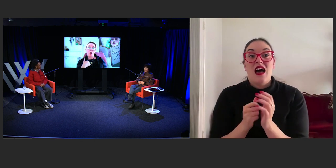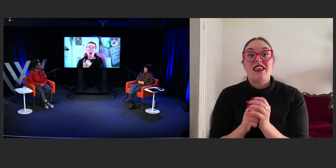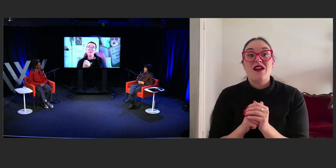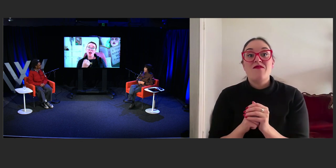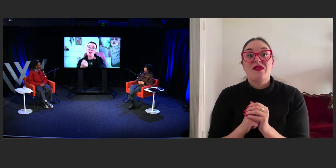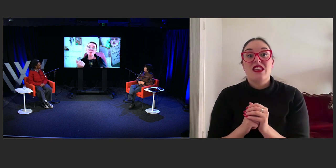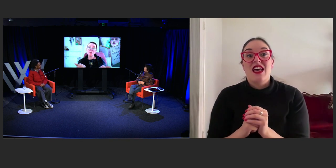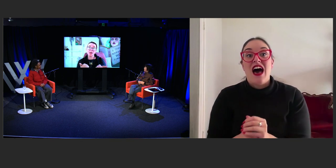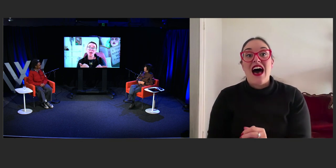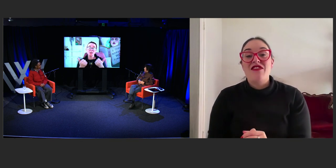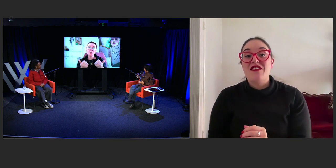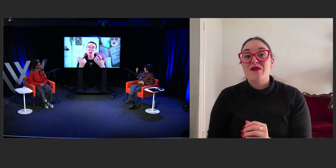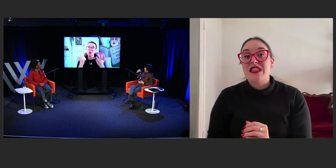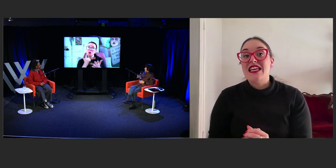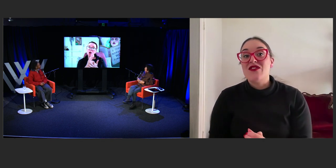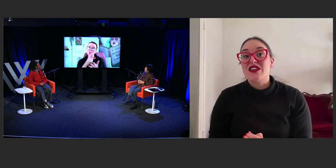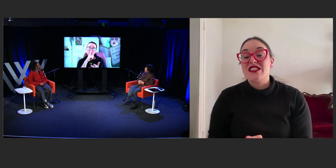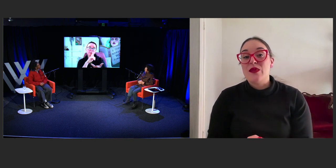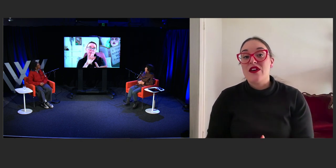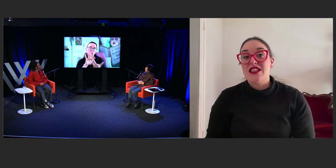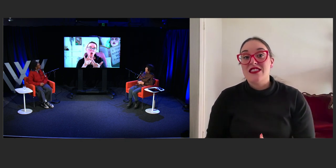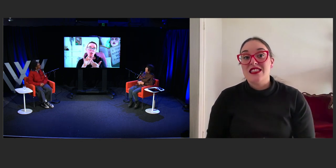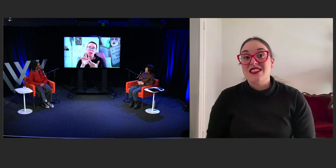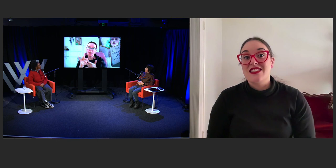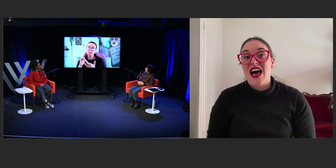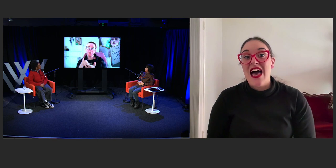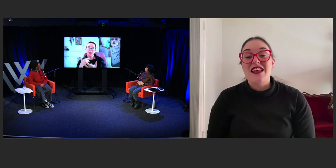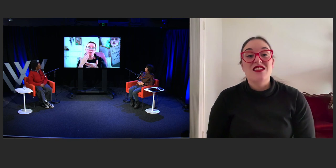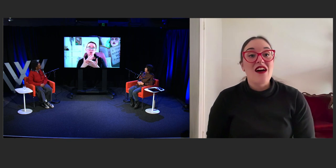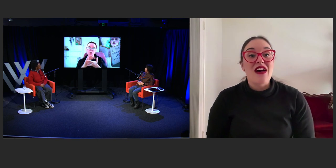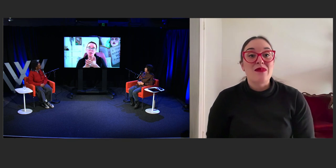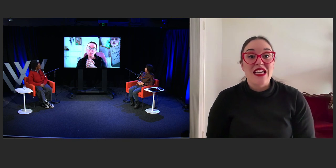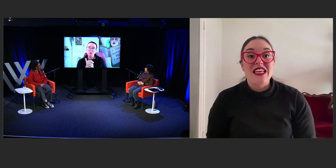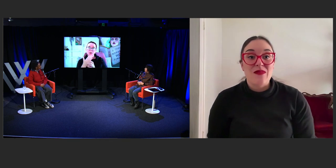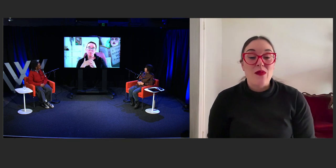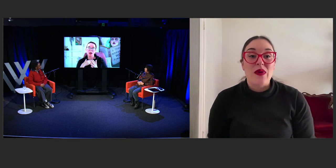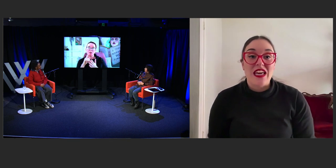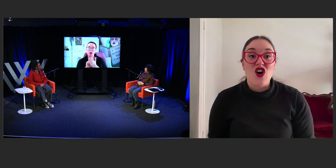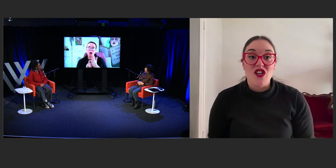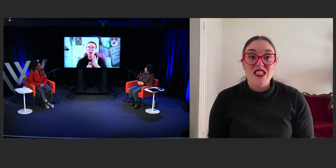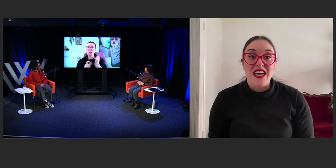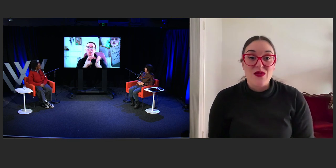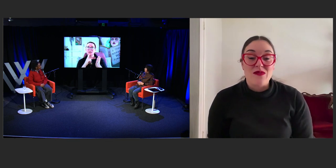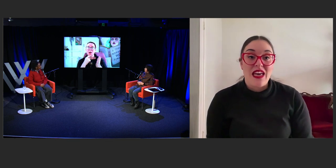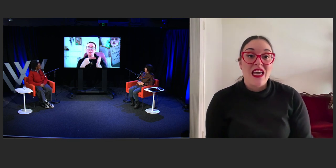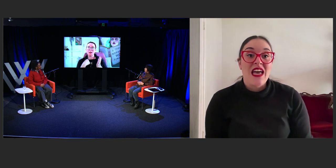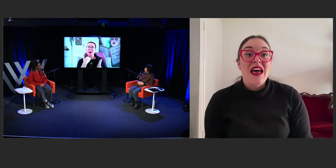Oh yeah. I've had plenty of experiences and I've had plenty of people be in contact with me,